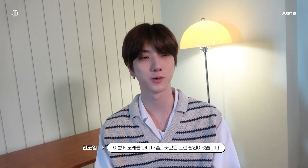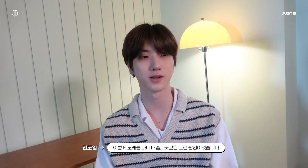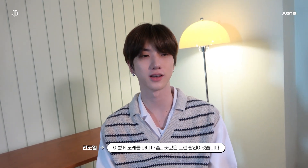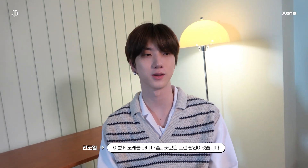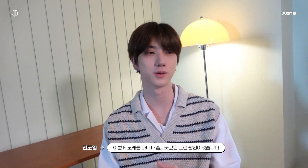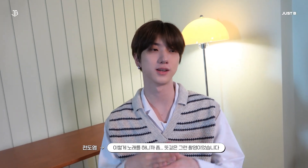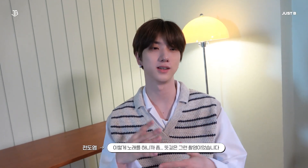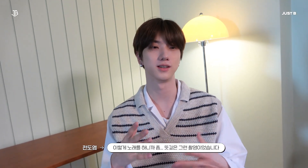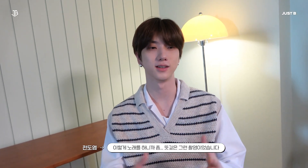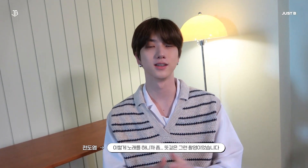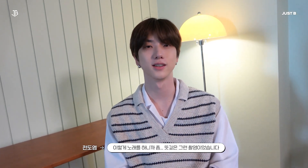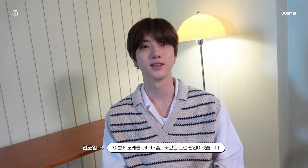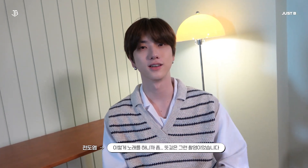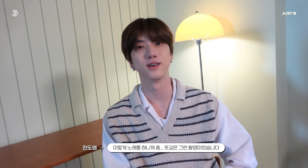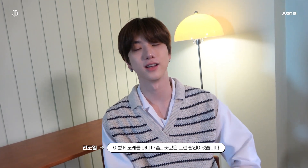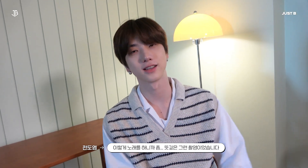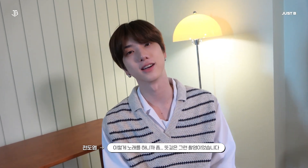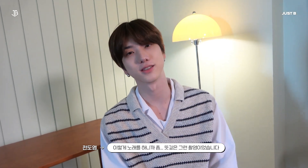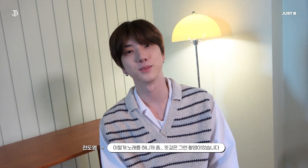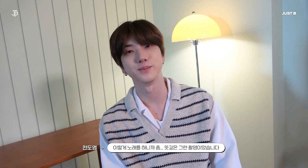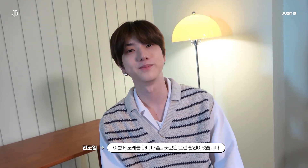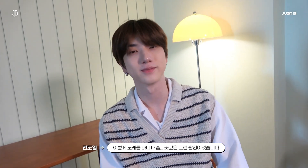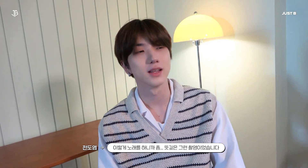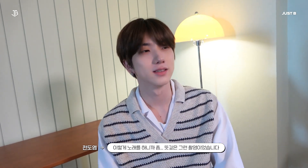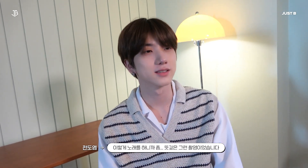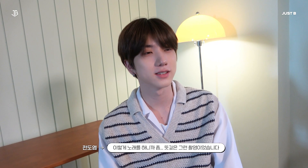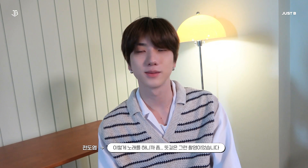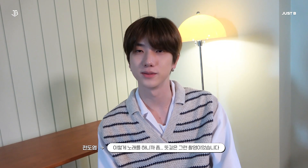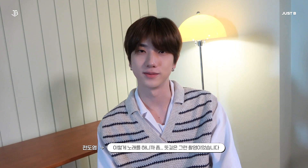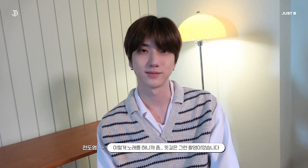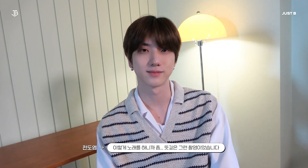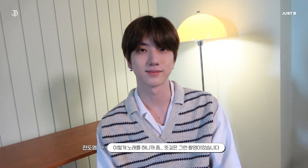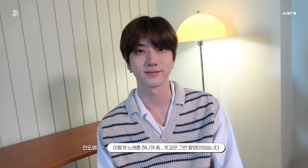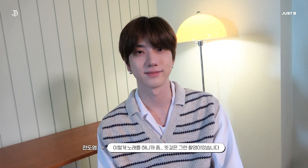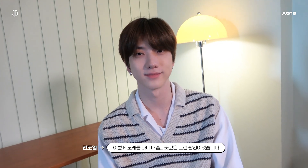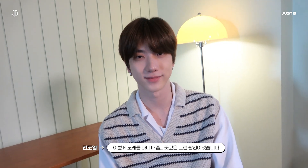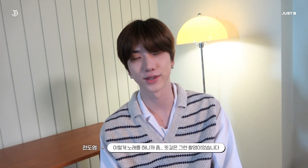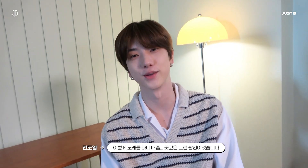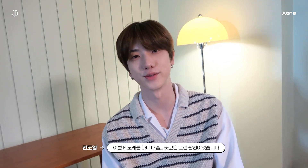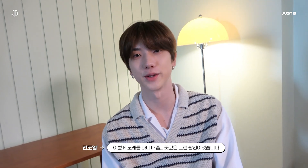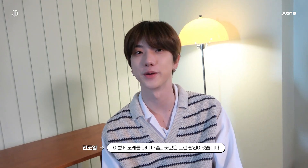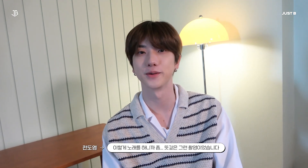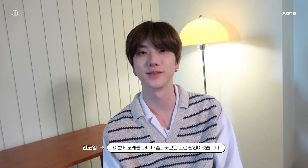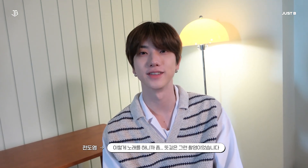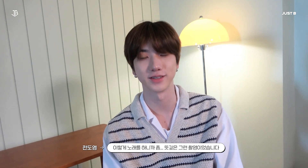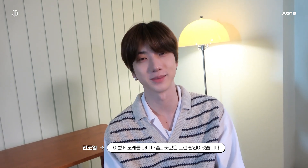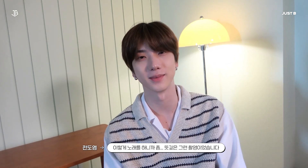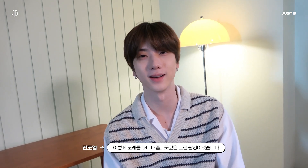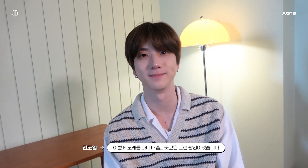that's different from what we usually use... felt meaningful